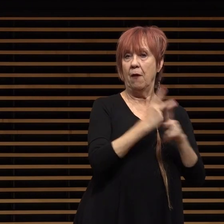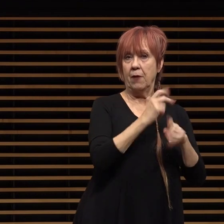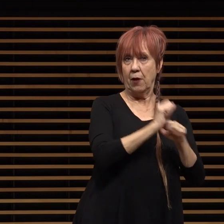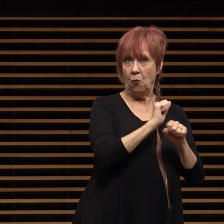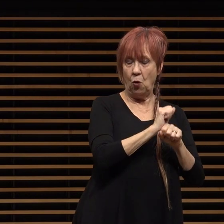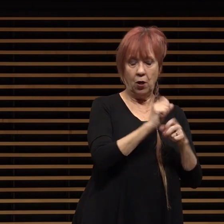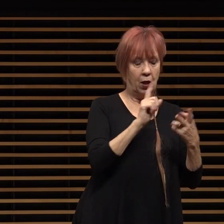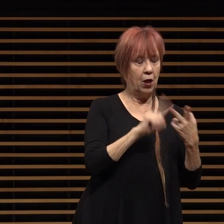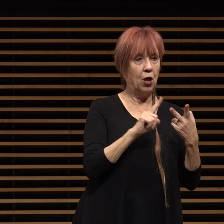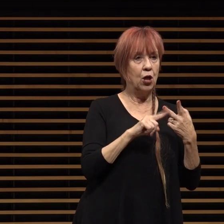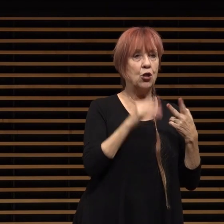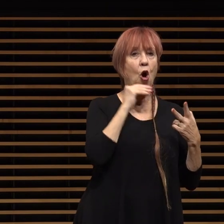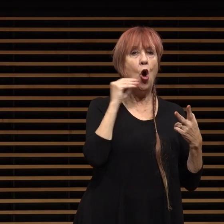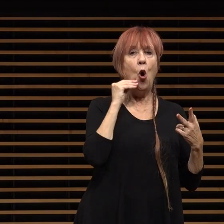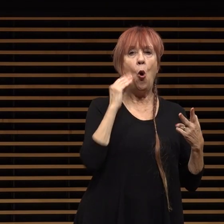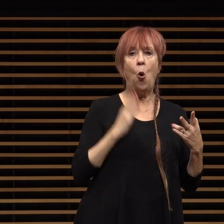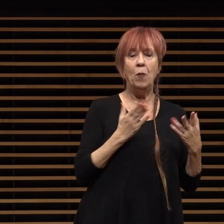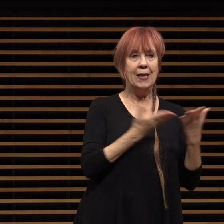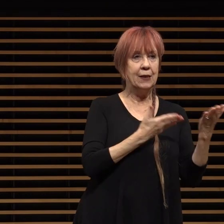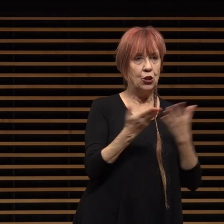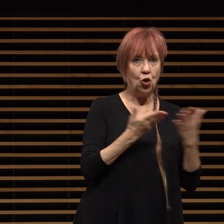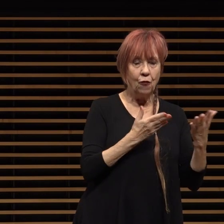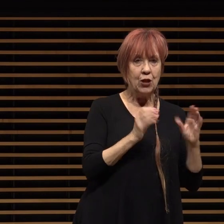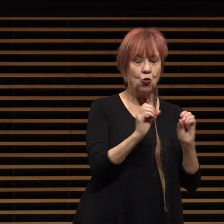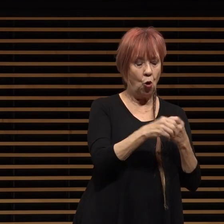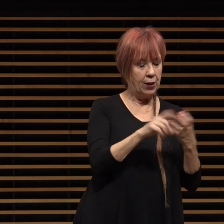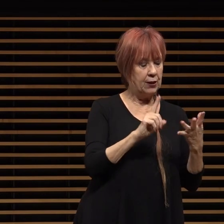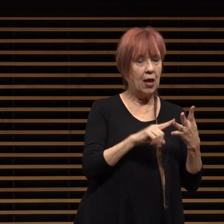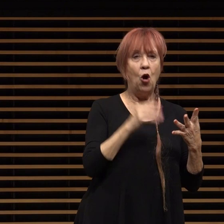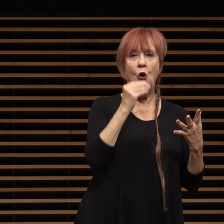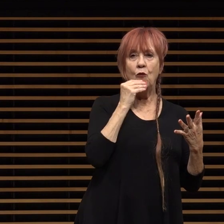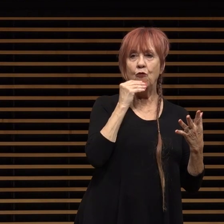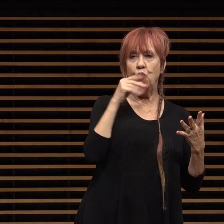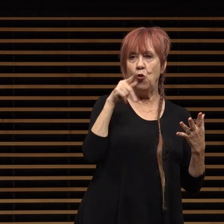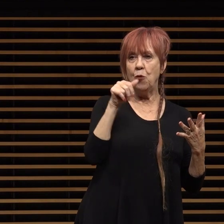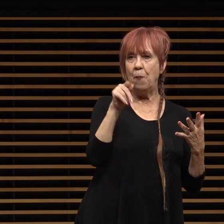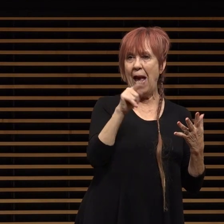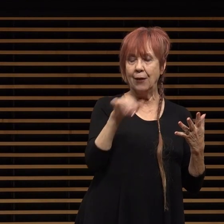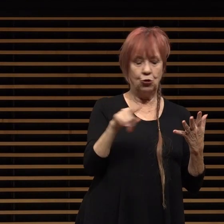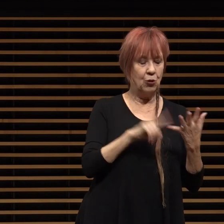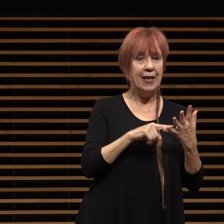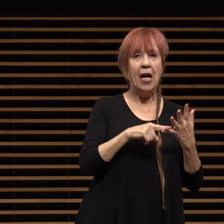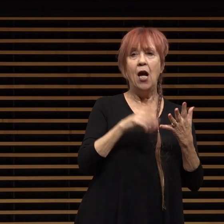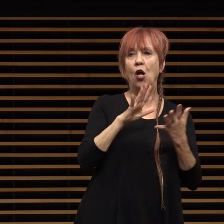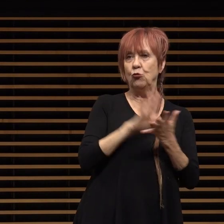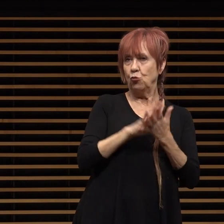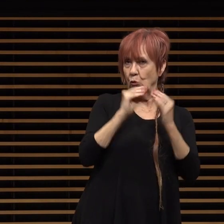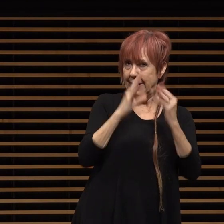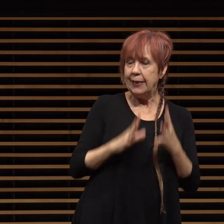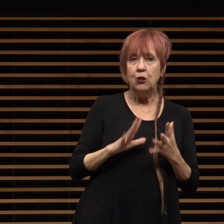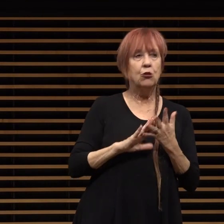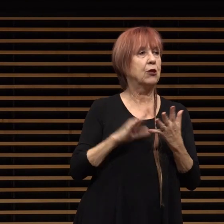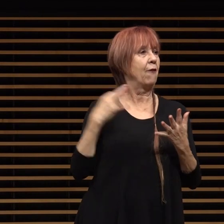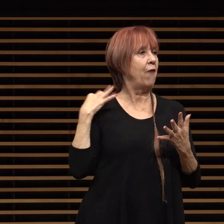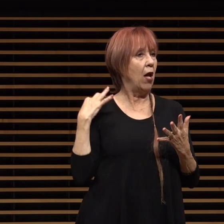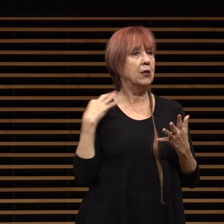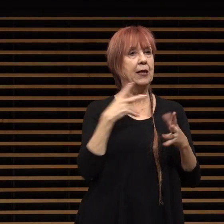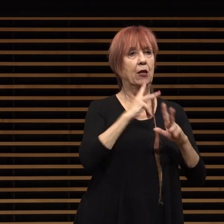homeless service organizations food pantry operators school teachers